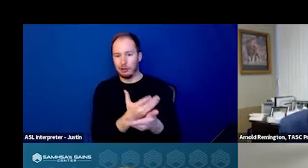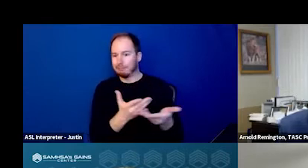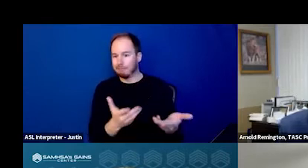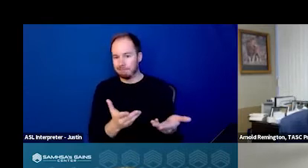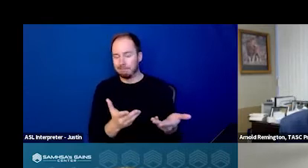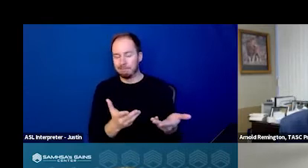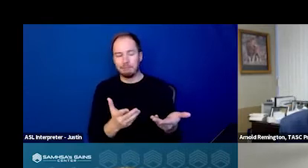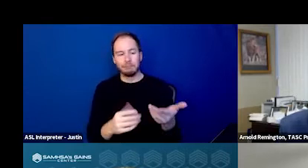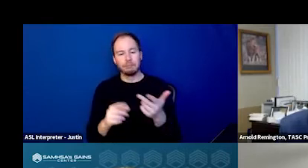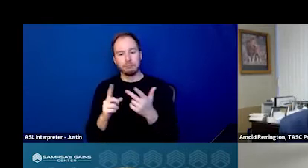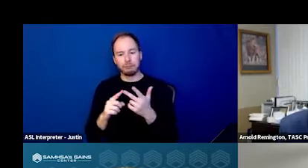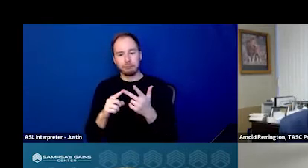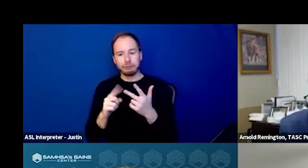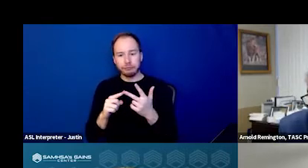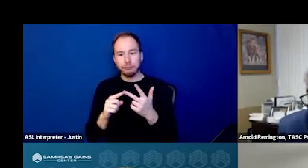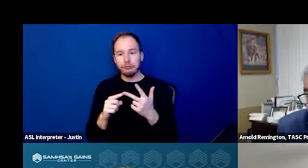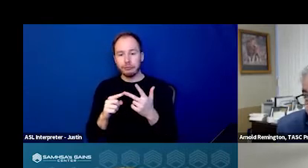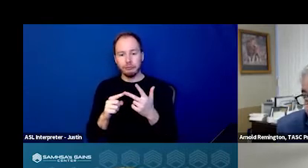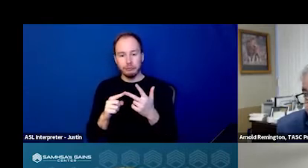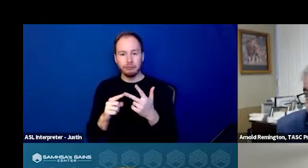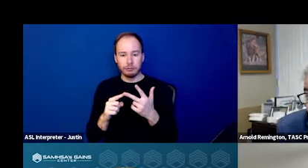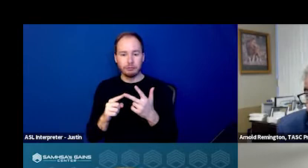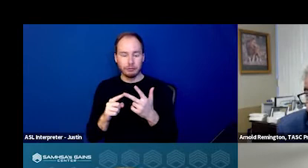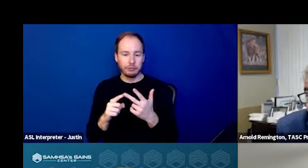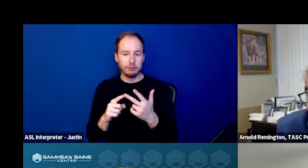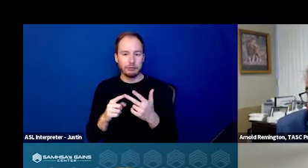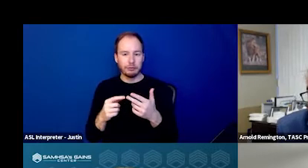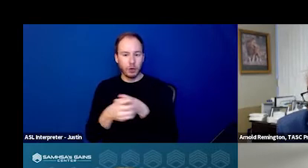And then the final one is the in person response,